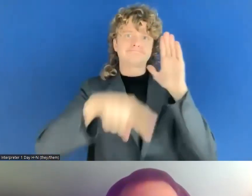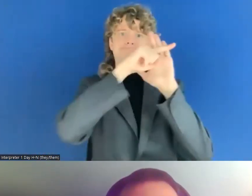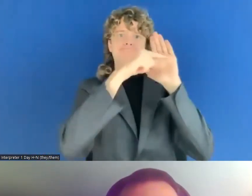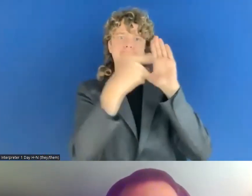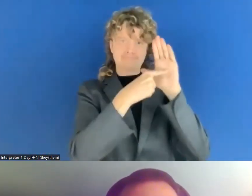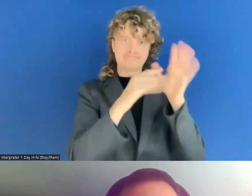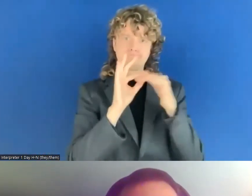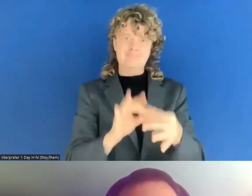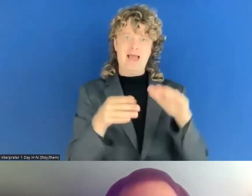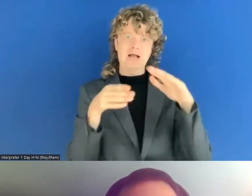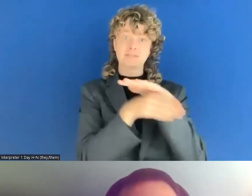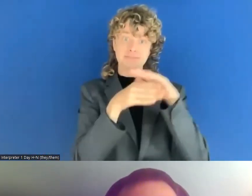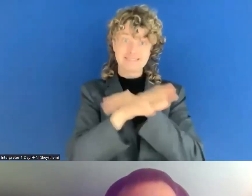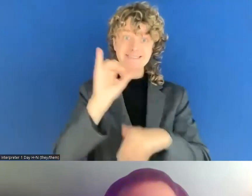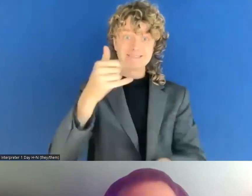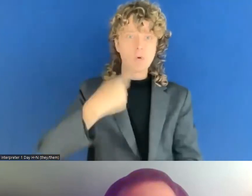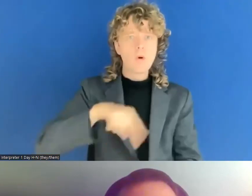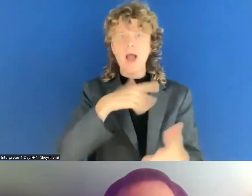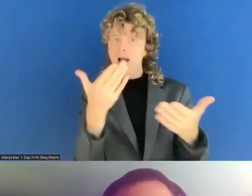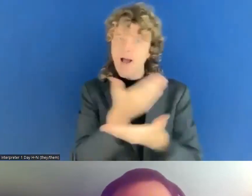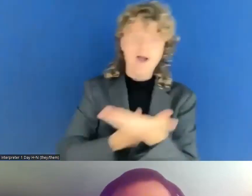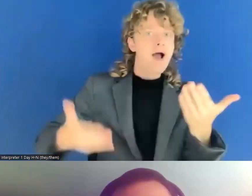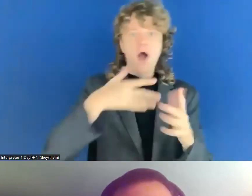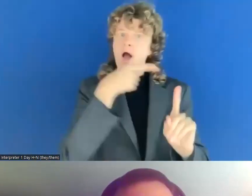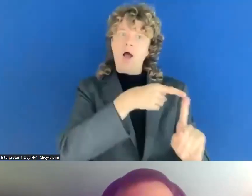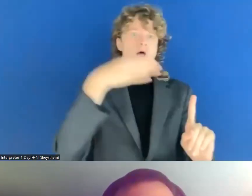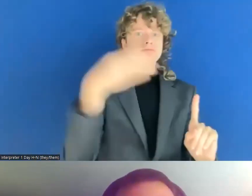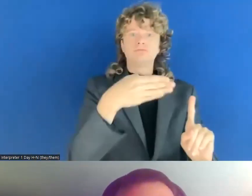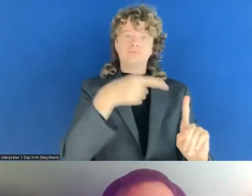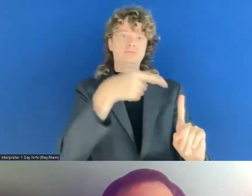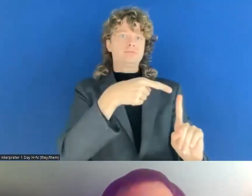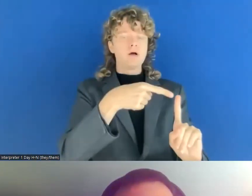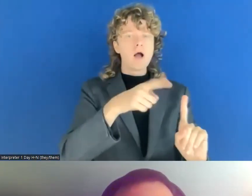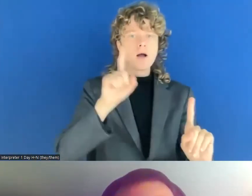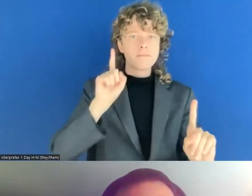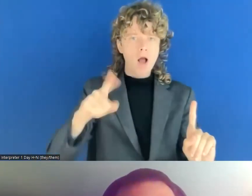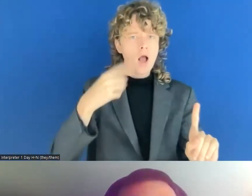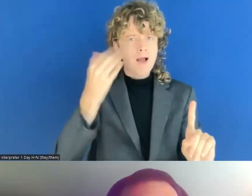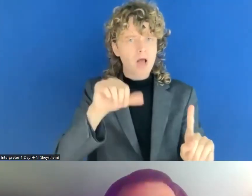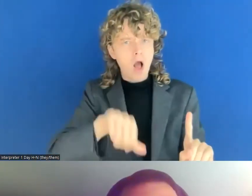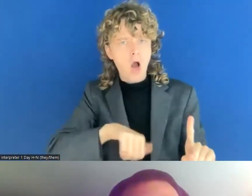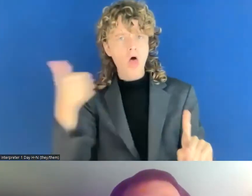and we tend to neglect it a bit, but it's also very useful to incorporate this internal